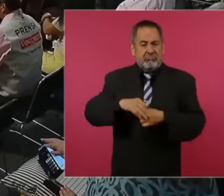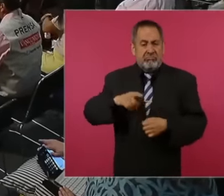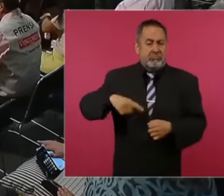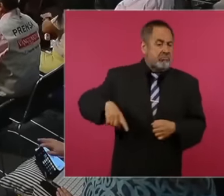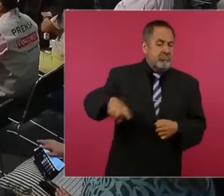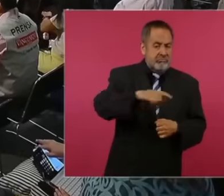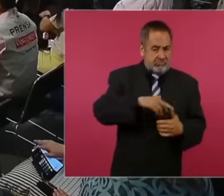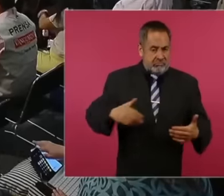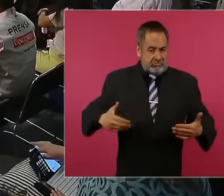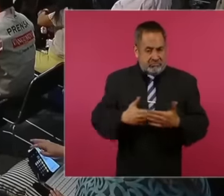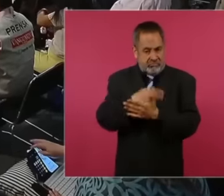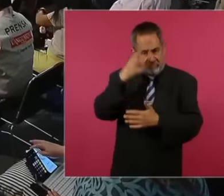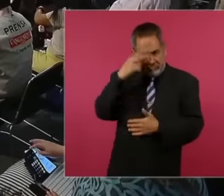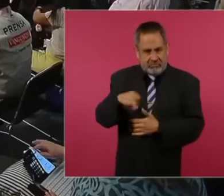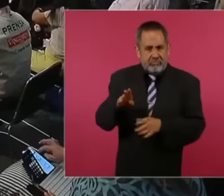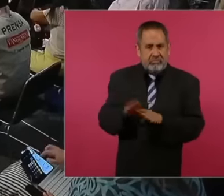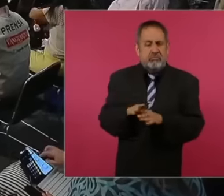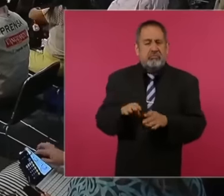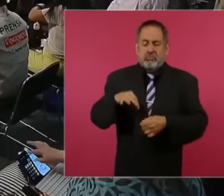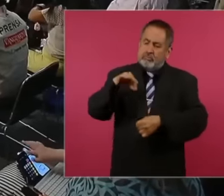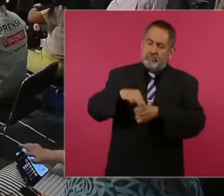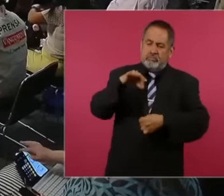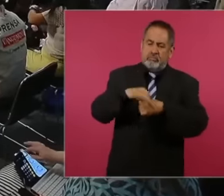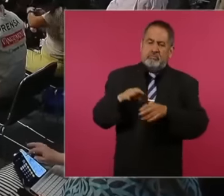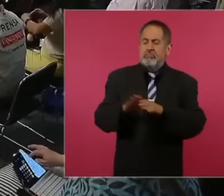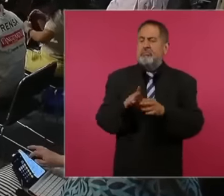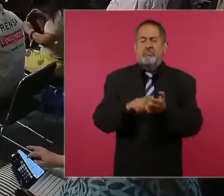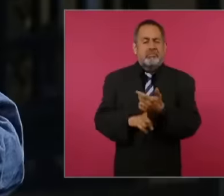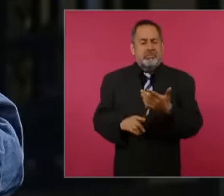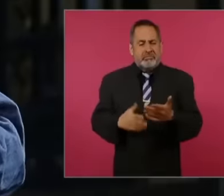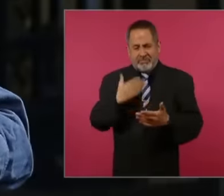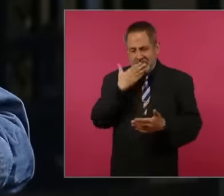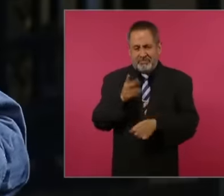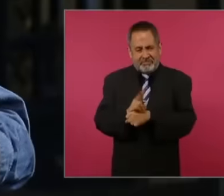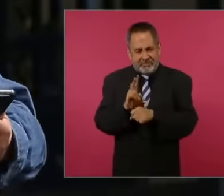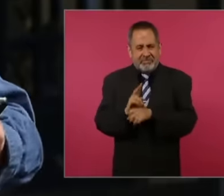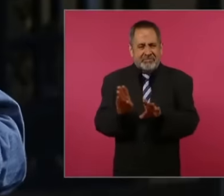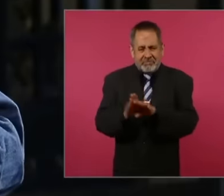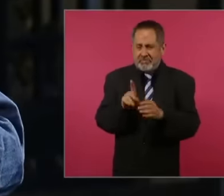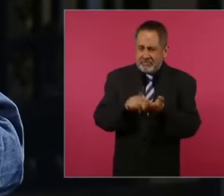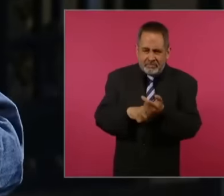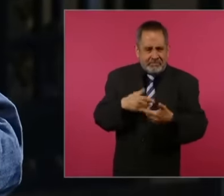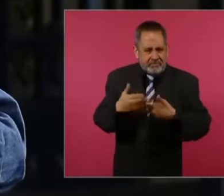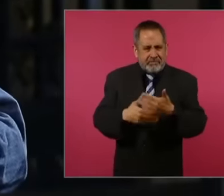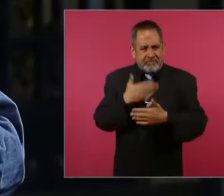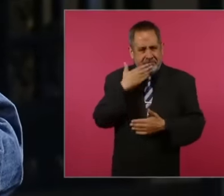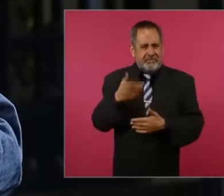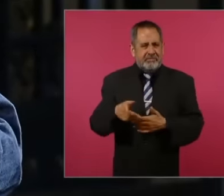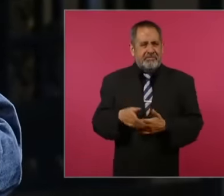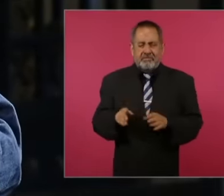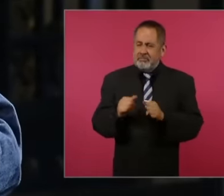so that it was a well-monitored election and well in this case supported by the